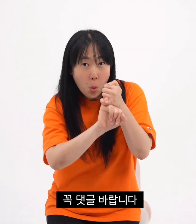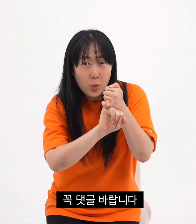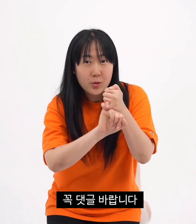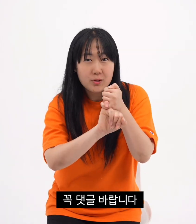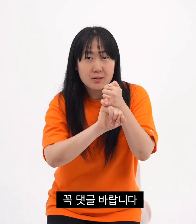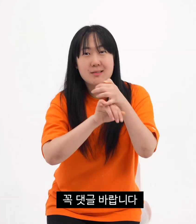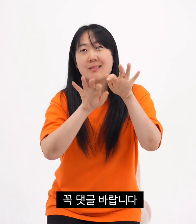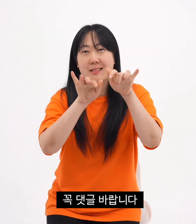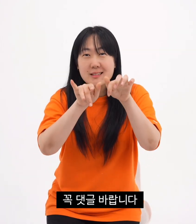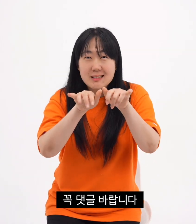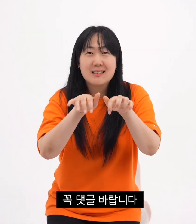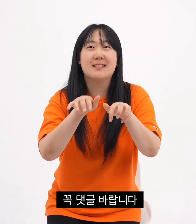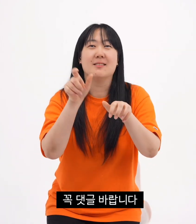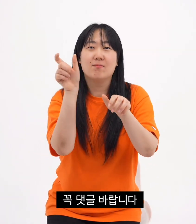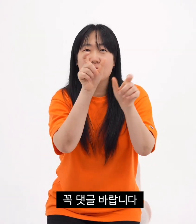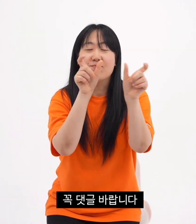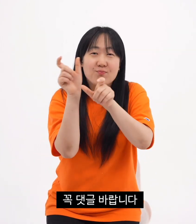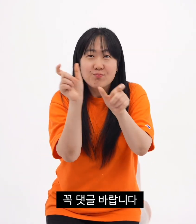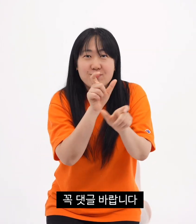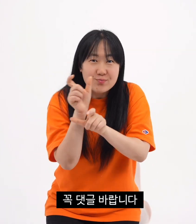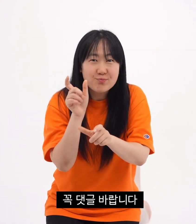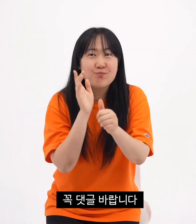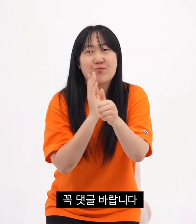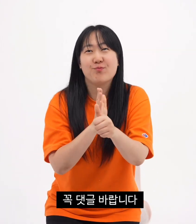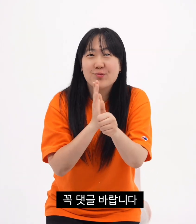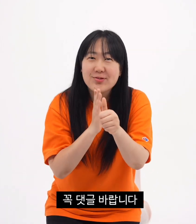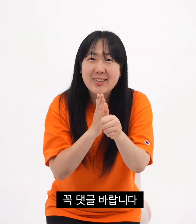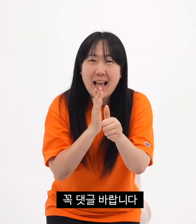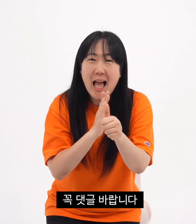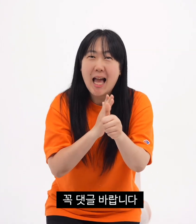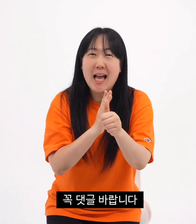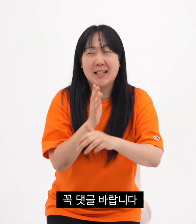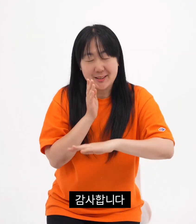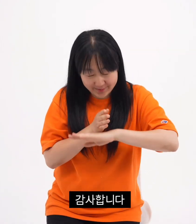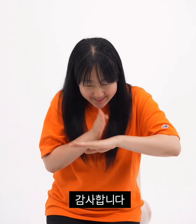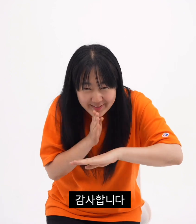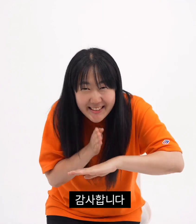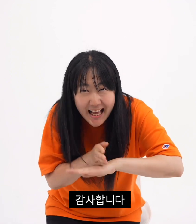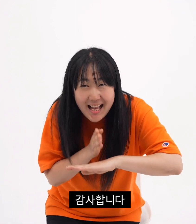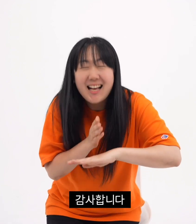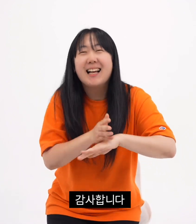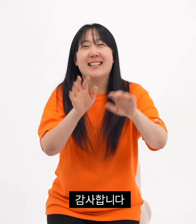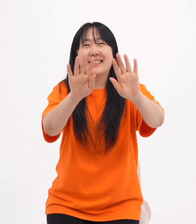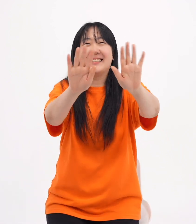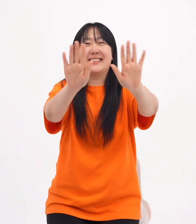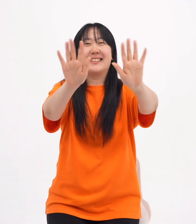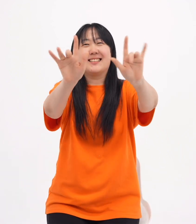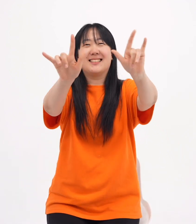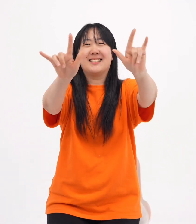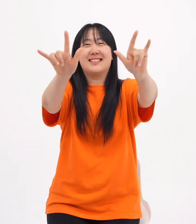Please comment. thank you